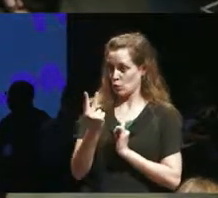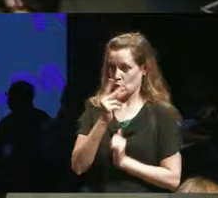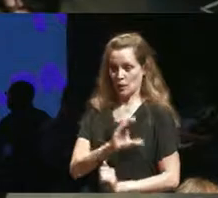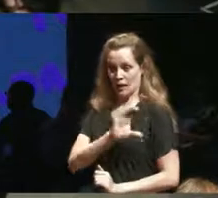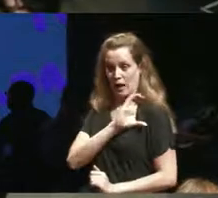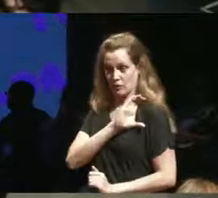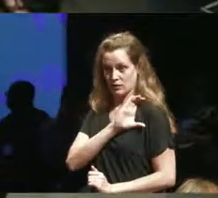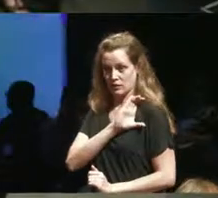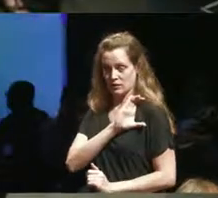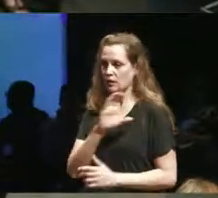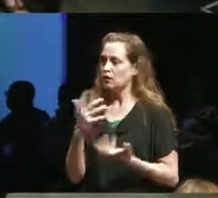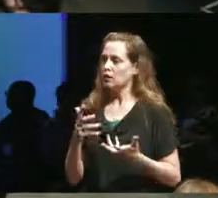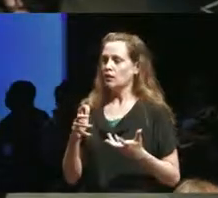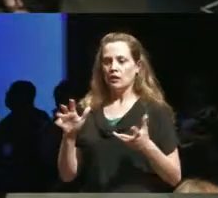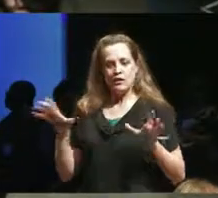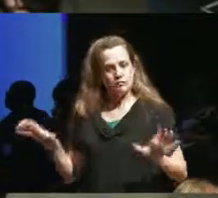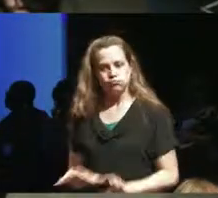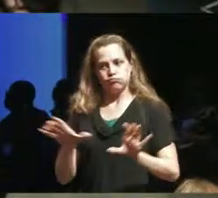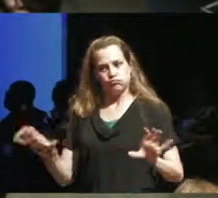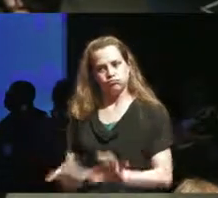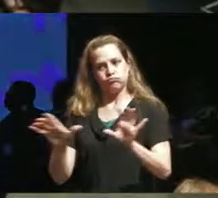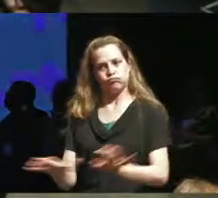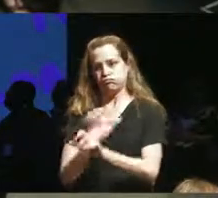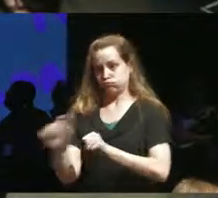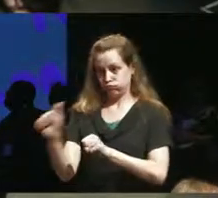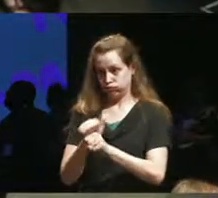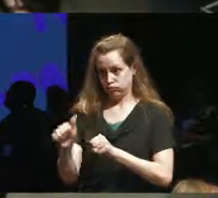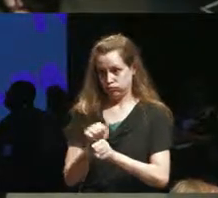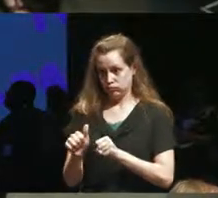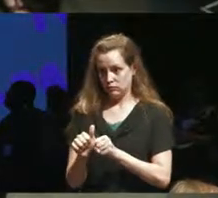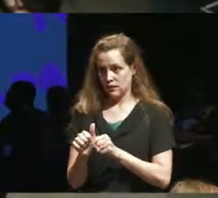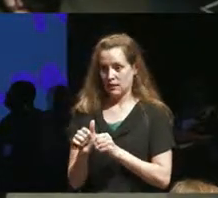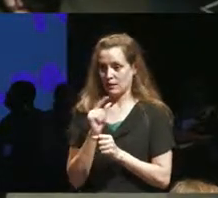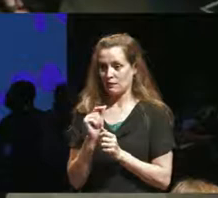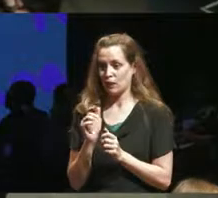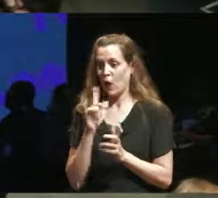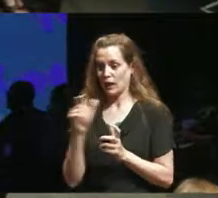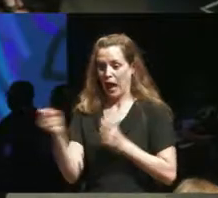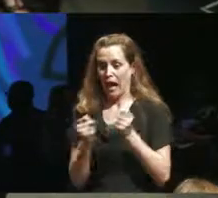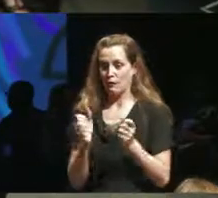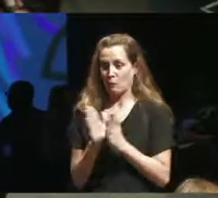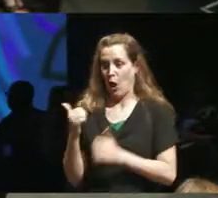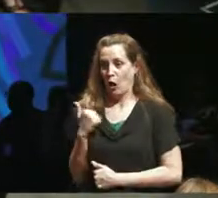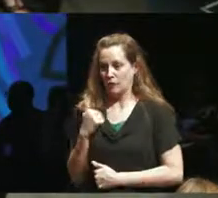enormous undertaking because we had to hire a small army of interpreters one of